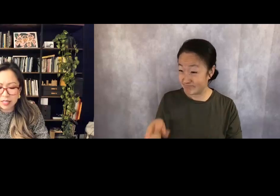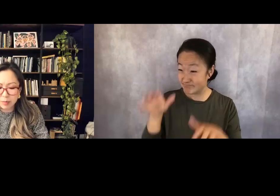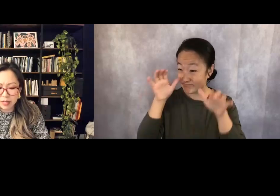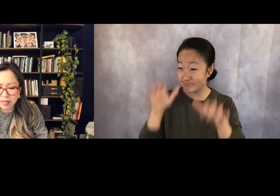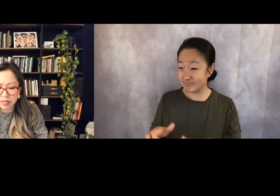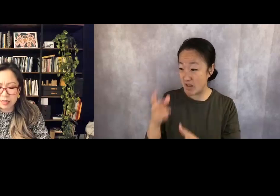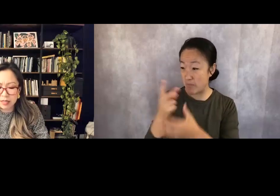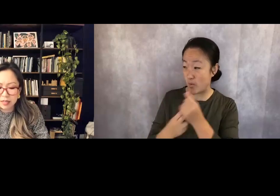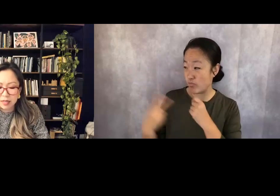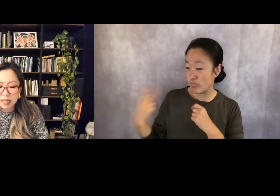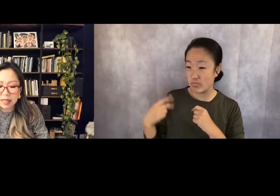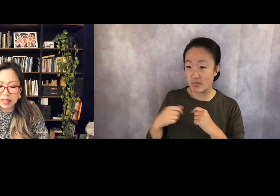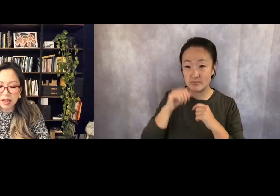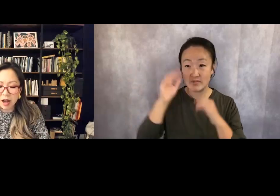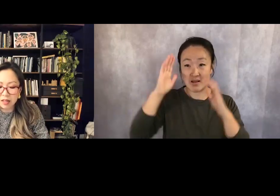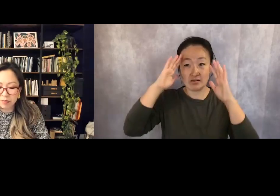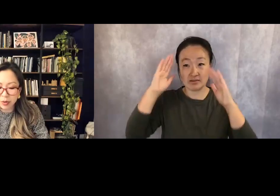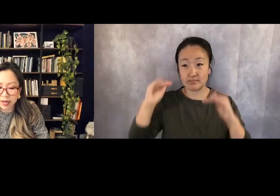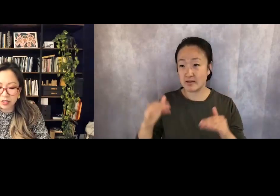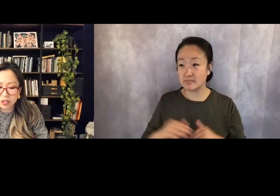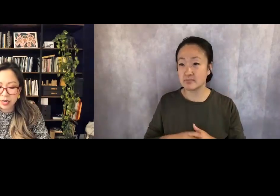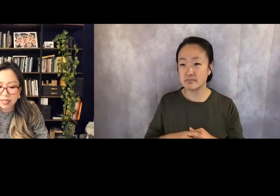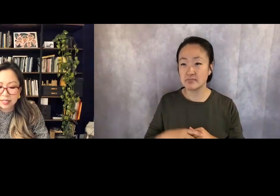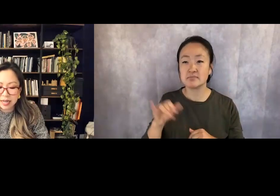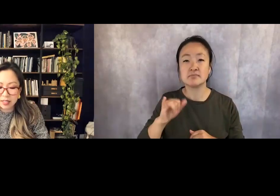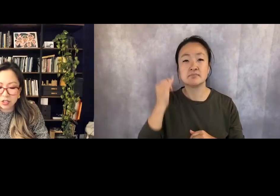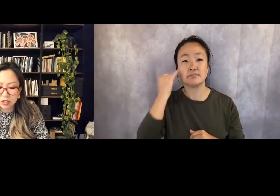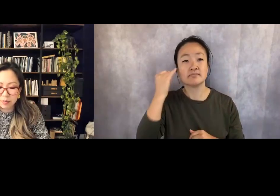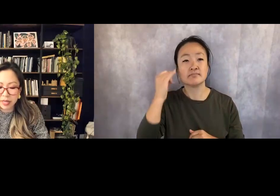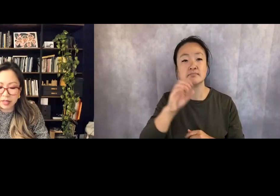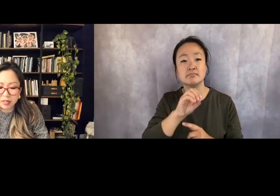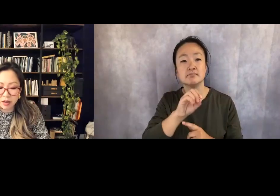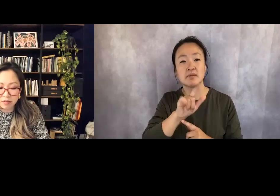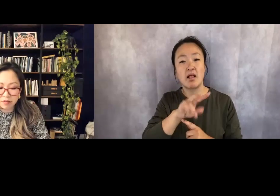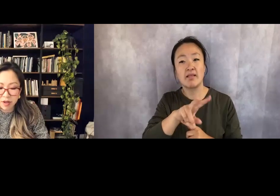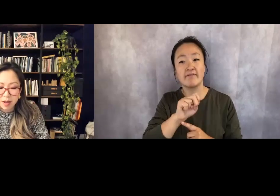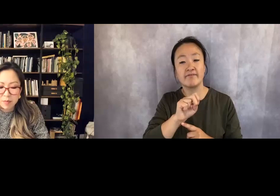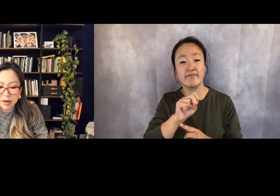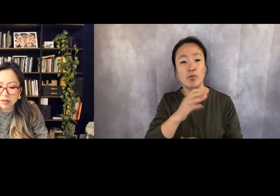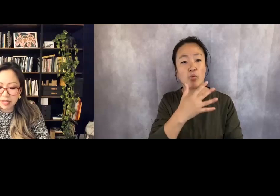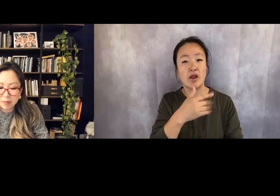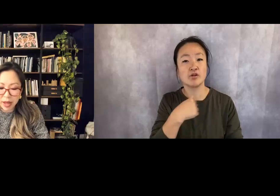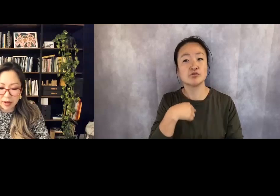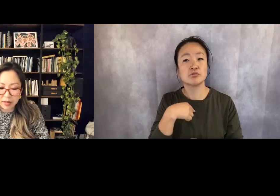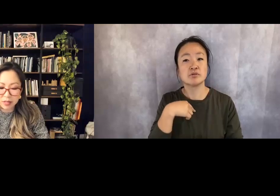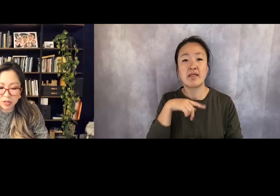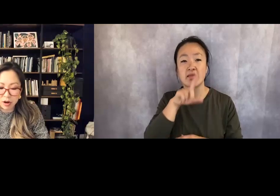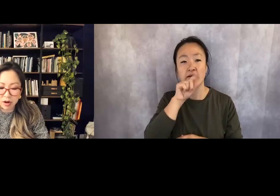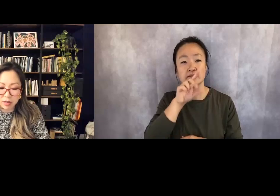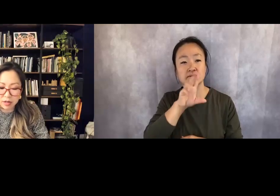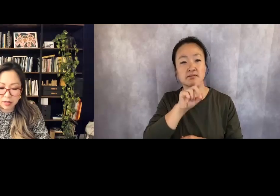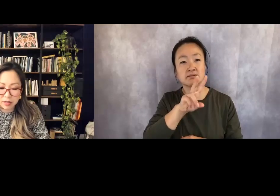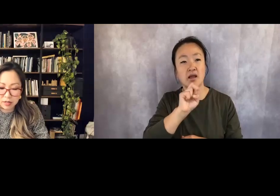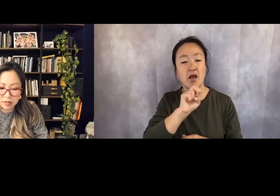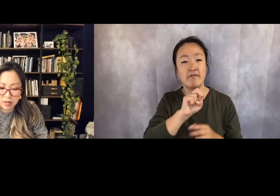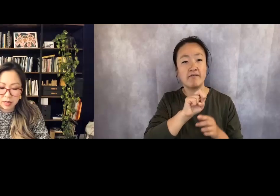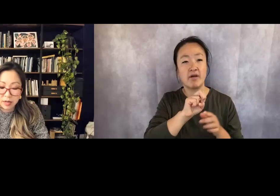Unexpected, like the olive branch snatched by the dove, barreling back to the ark.